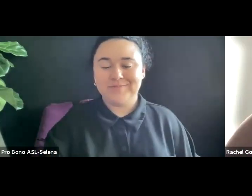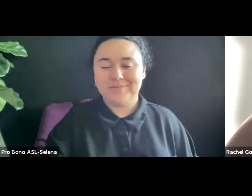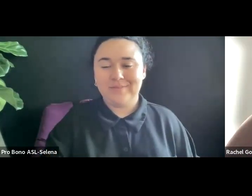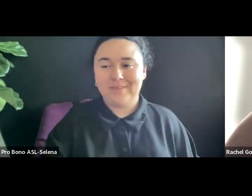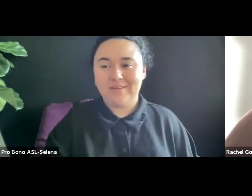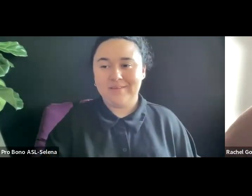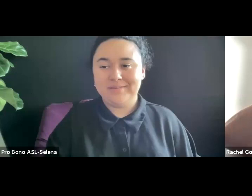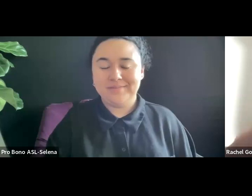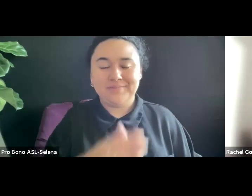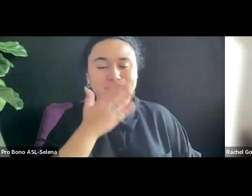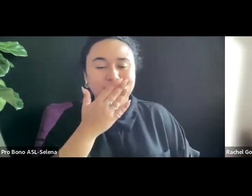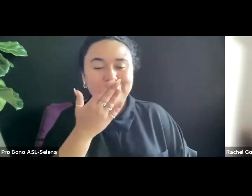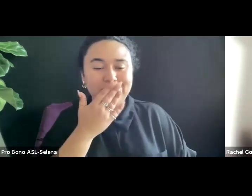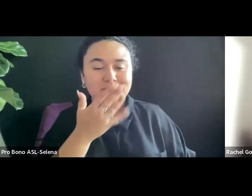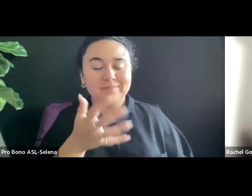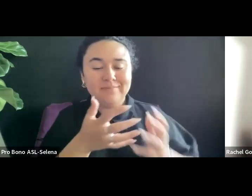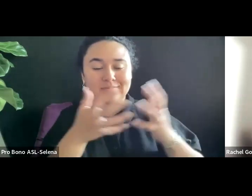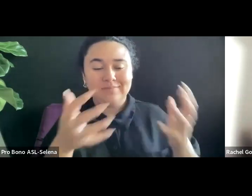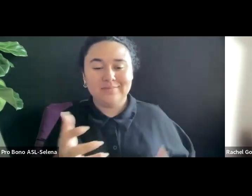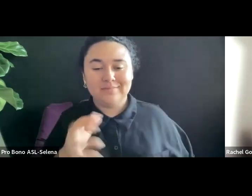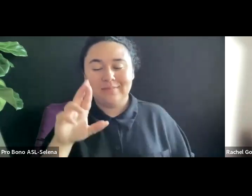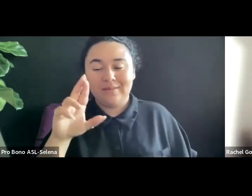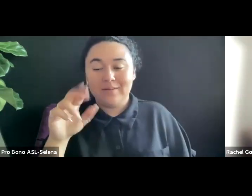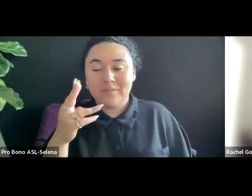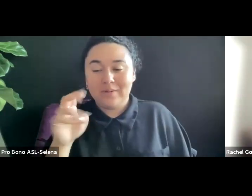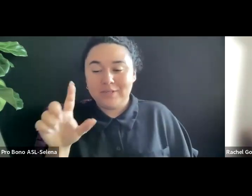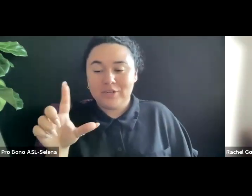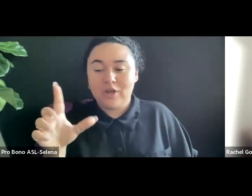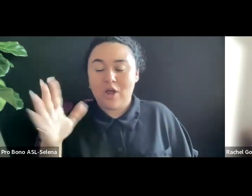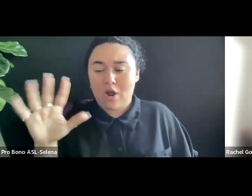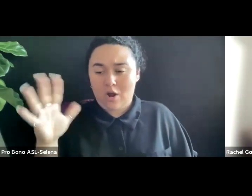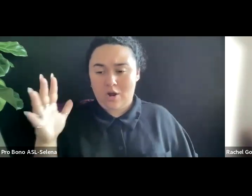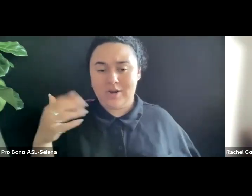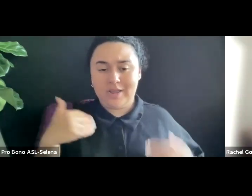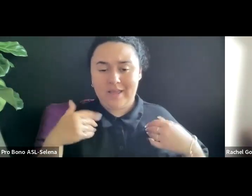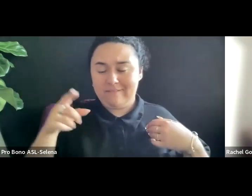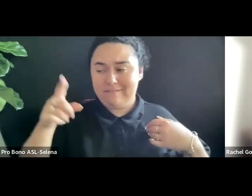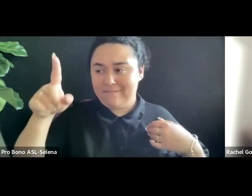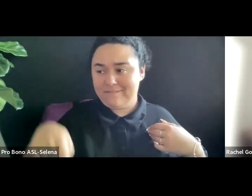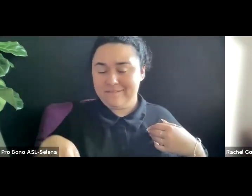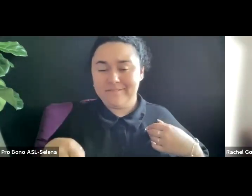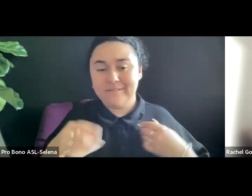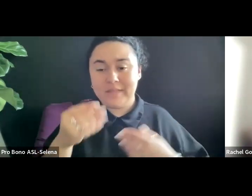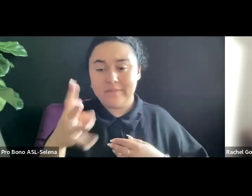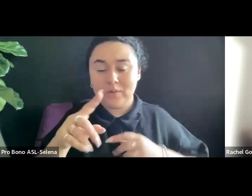AND A PART ONE. WE HAVE A FEW QUESTIONS IN THE CHAT.